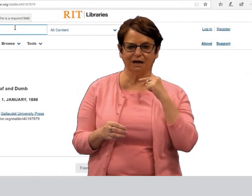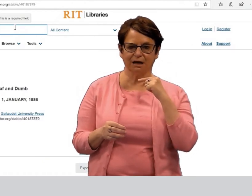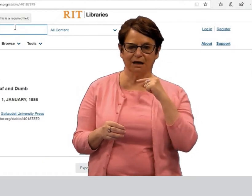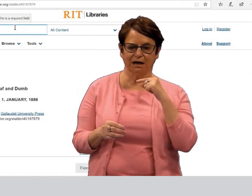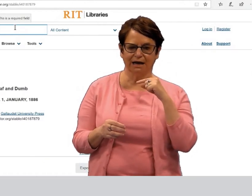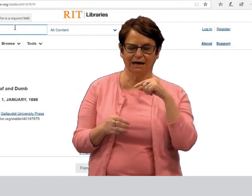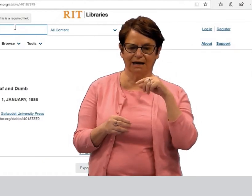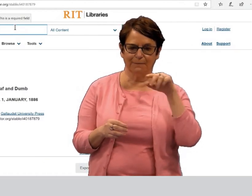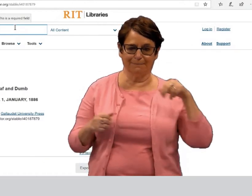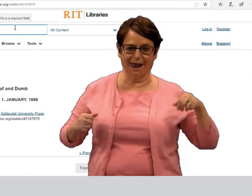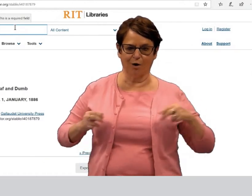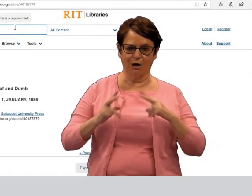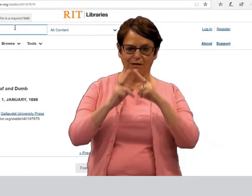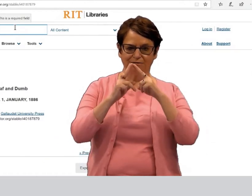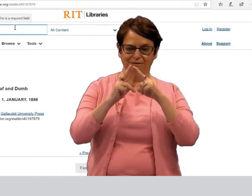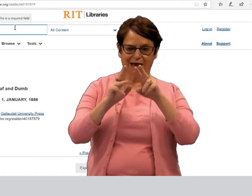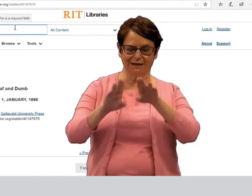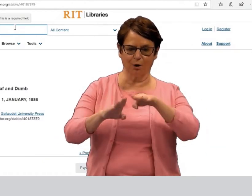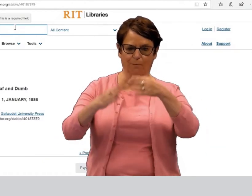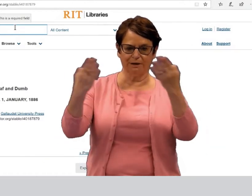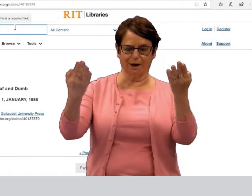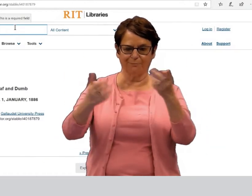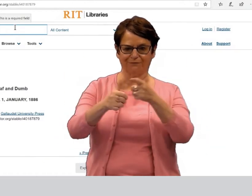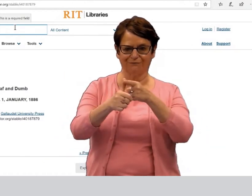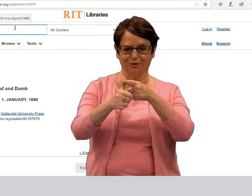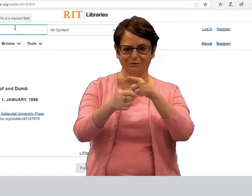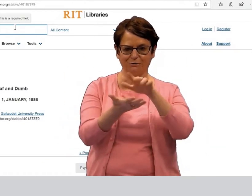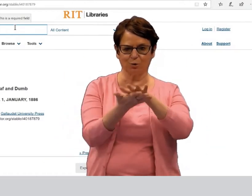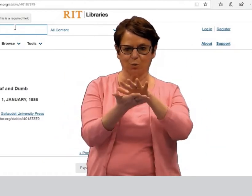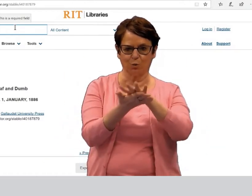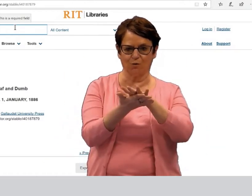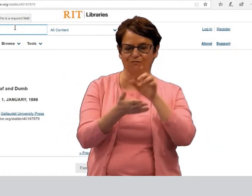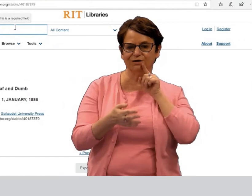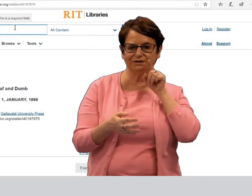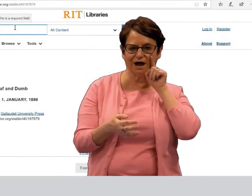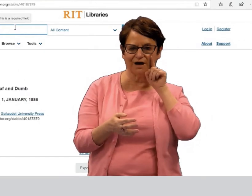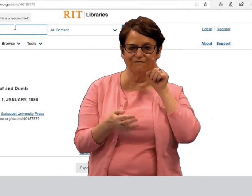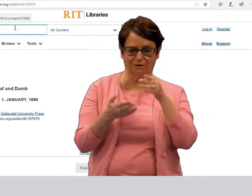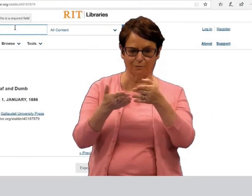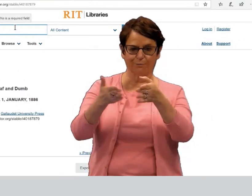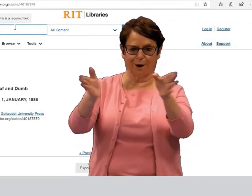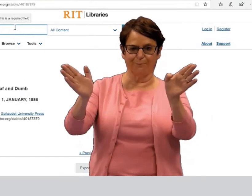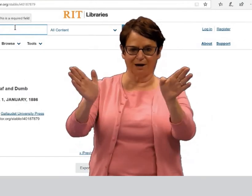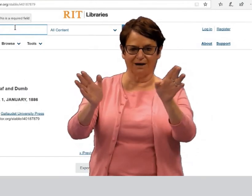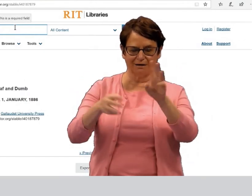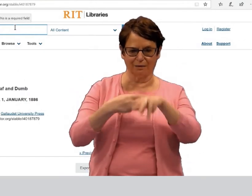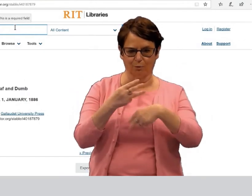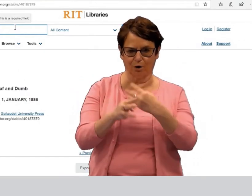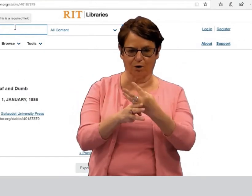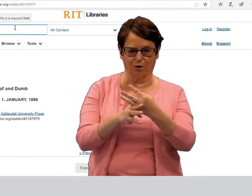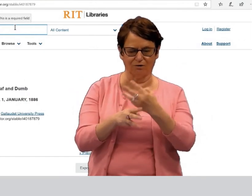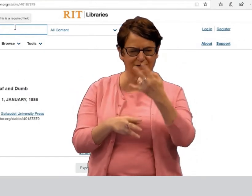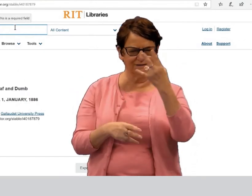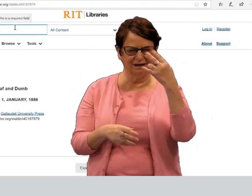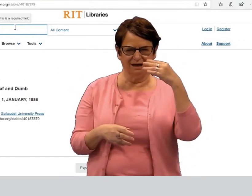He was a French priest in Paris, and he opened up the first school for the deaf--